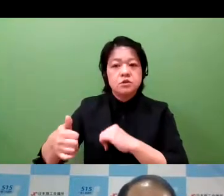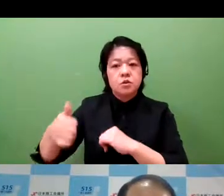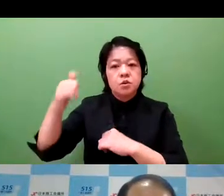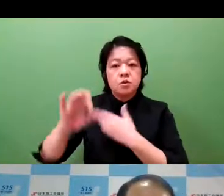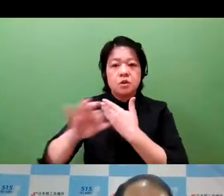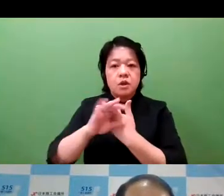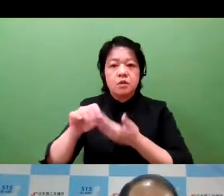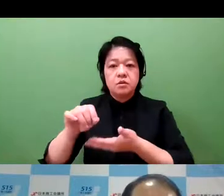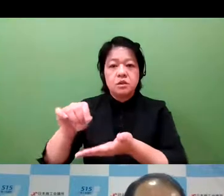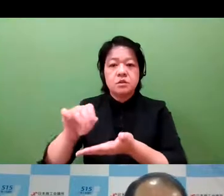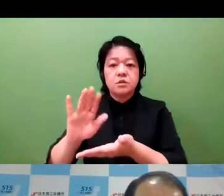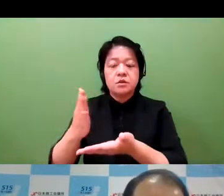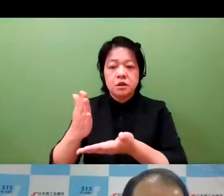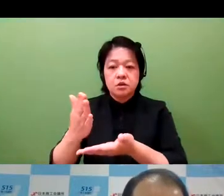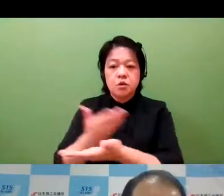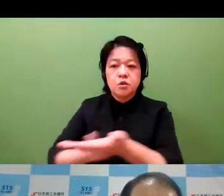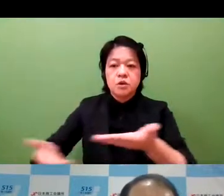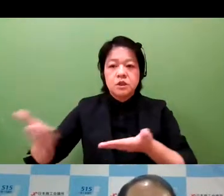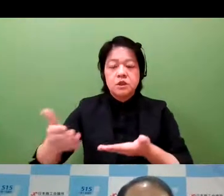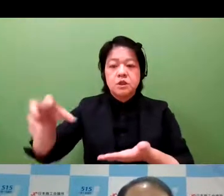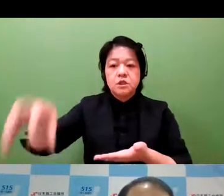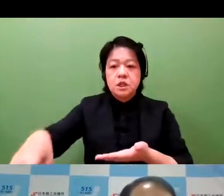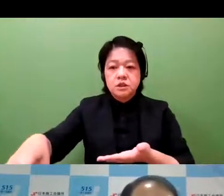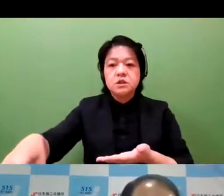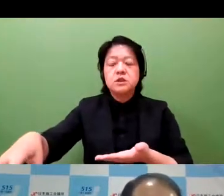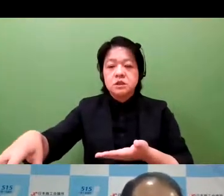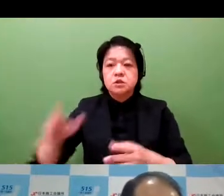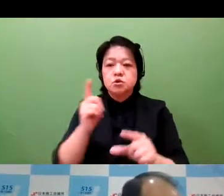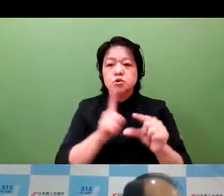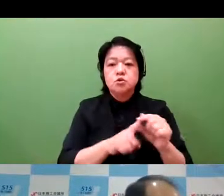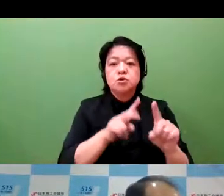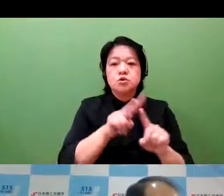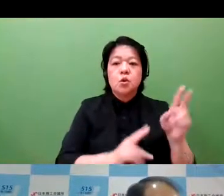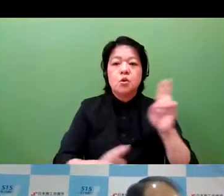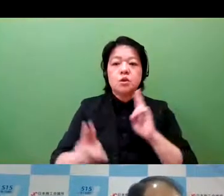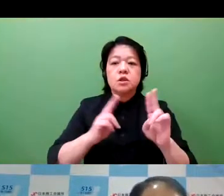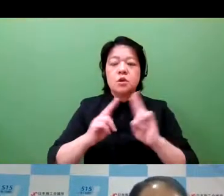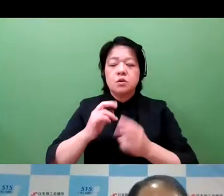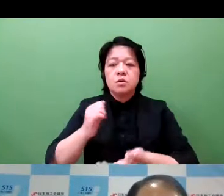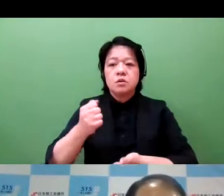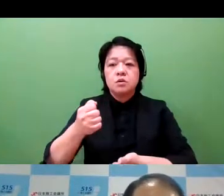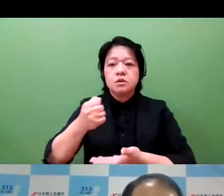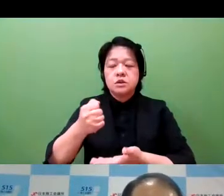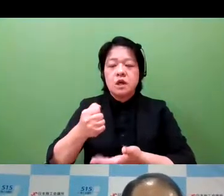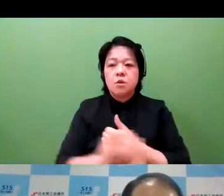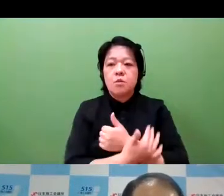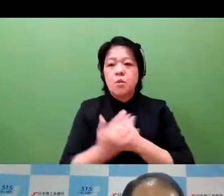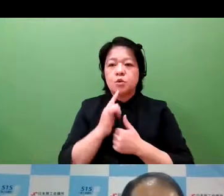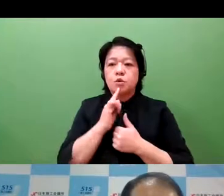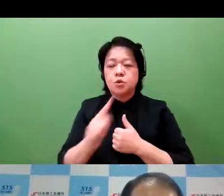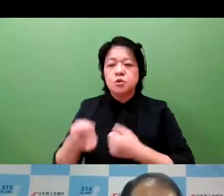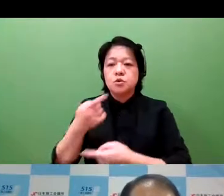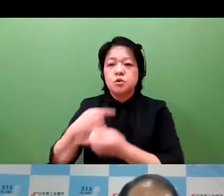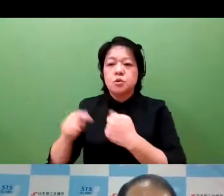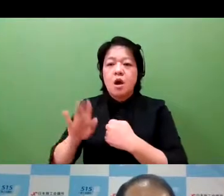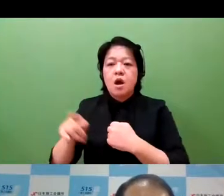And we've introduced a case at the top of a major company. And I've indicated how they're really